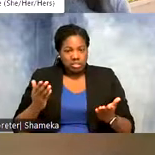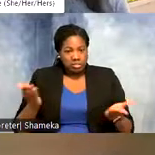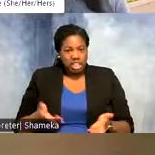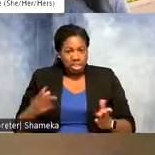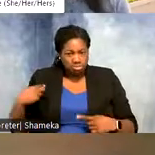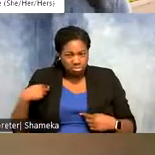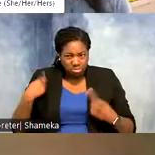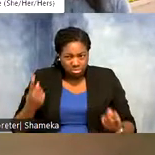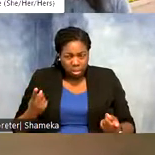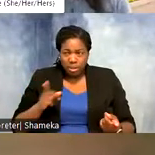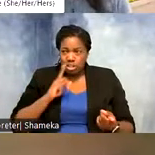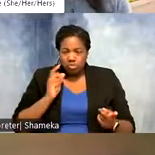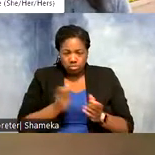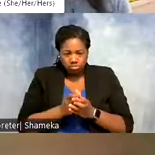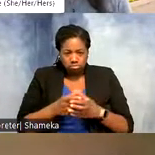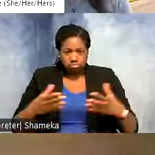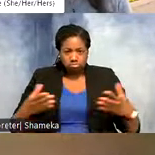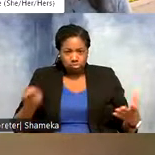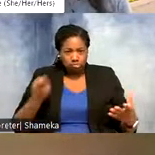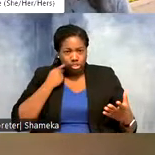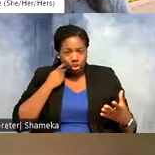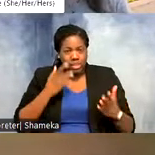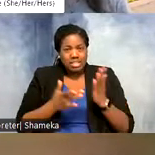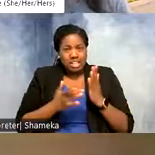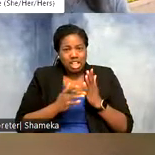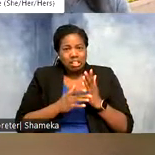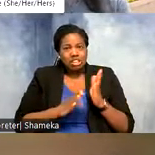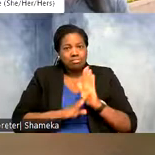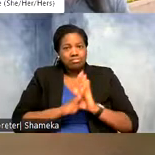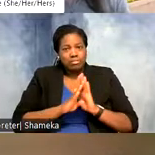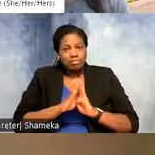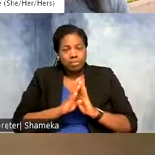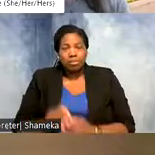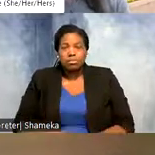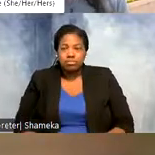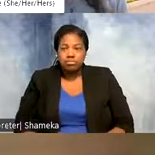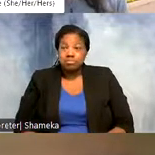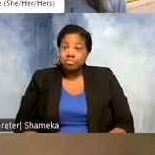really growing in recent years with new technology advances. >>Shellie: That's so cool. So you mentioned it is a